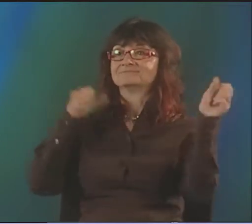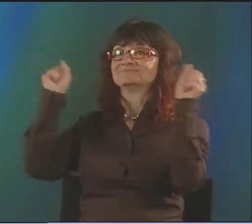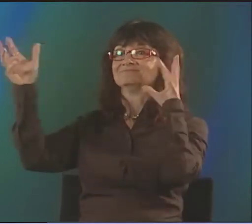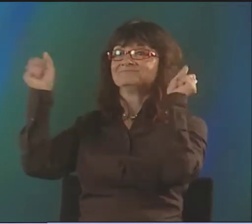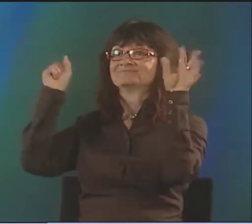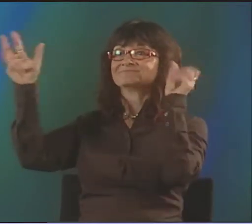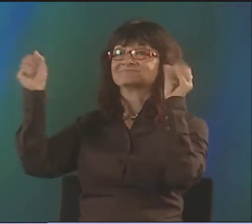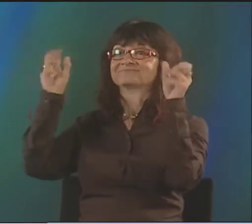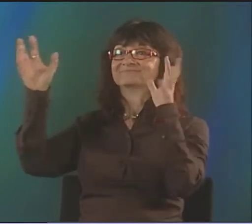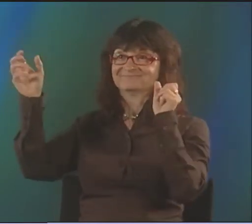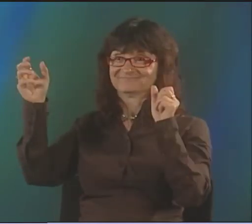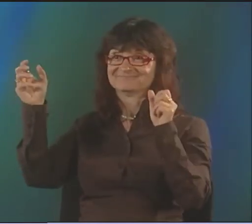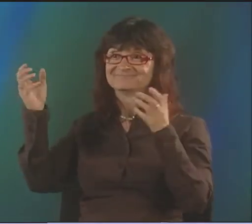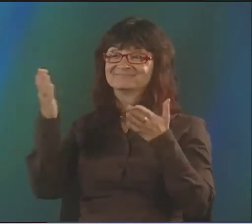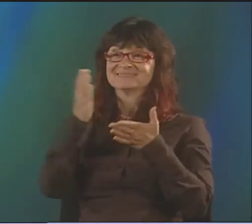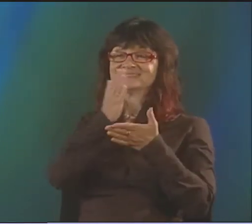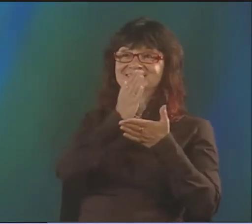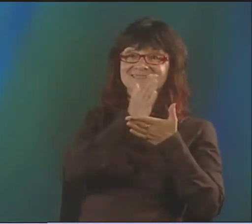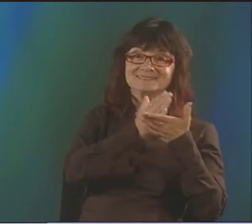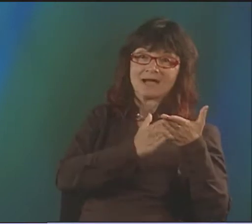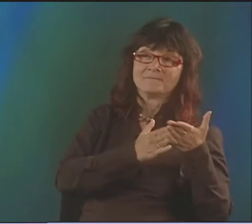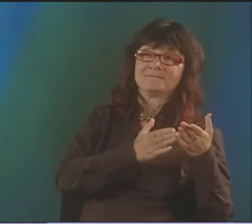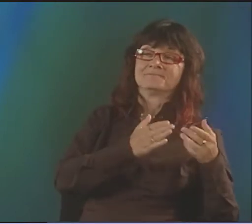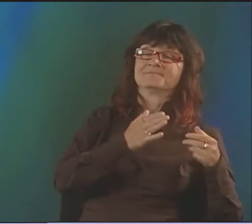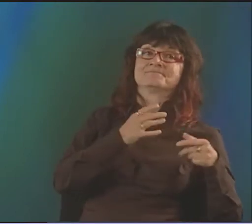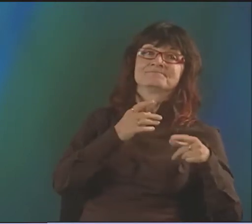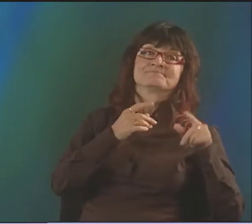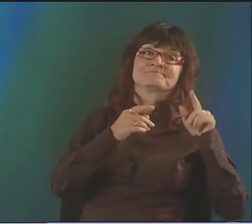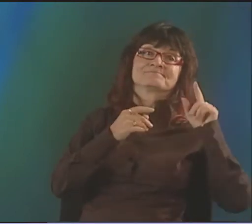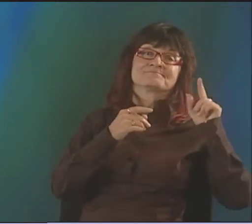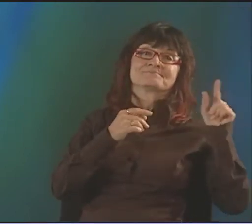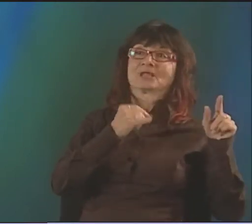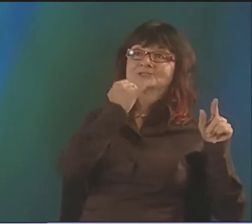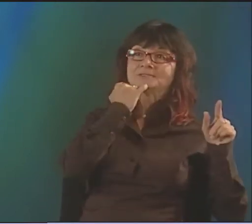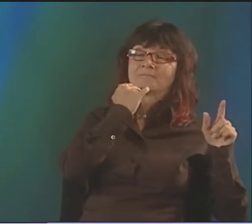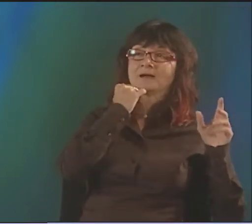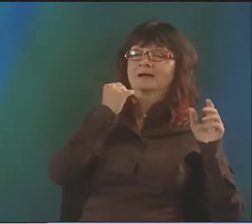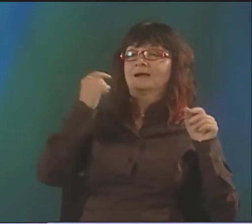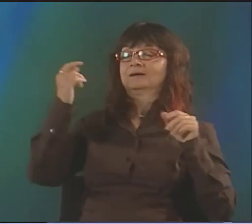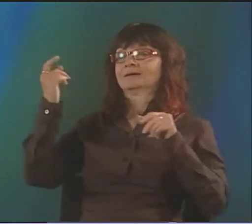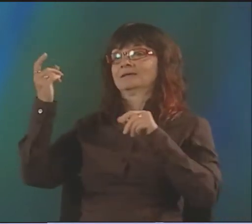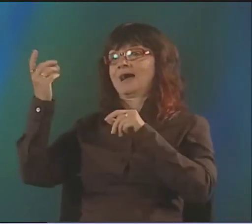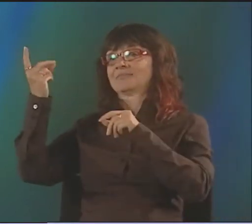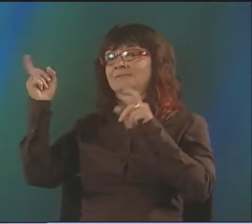EACH OF US CONTRIBUTED DIFFERENT TALENTS TO IT. SOMETIMES JIM WOULD STAND AND READ A POEM,